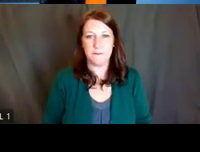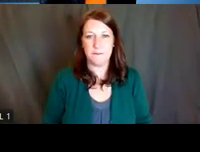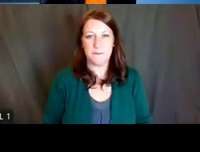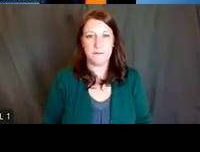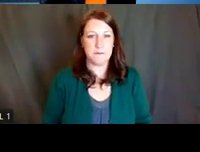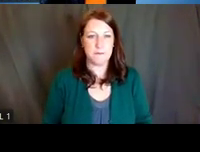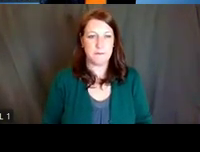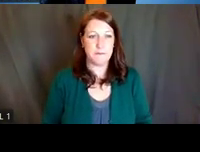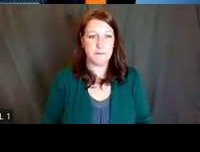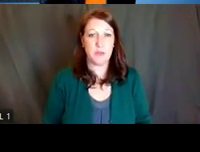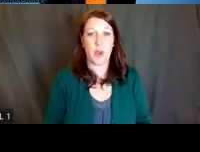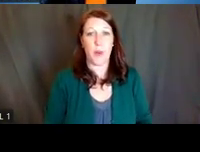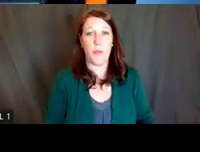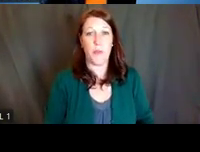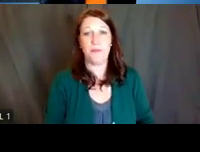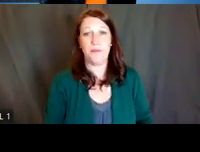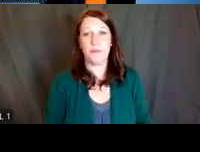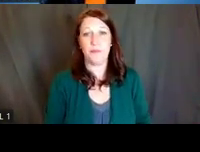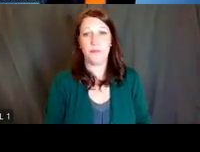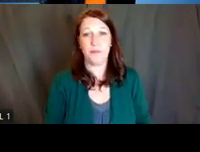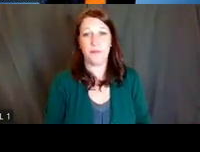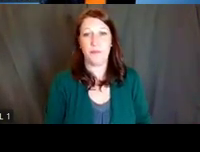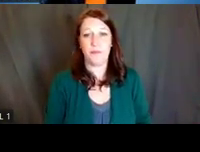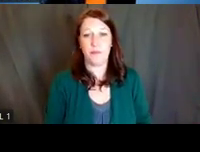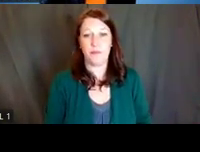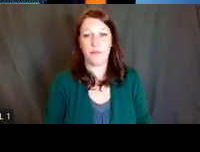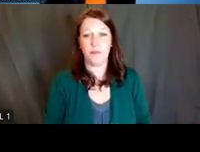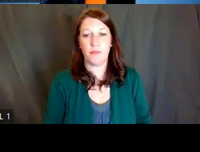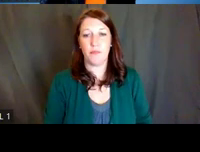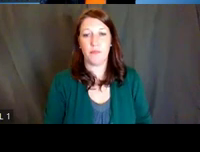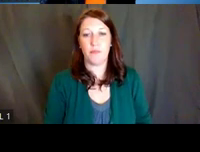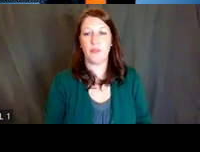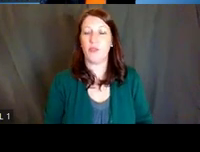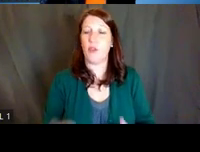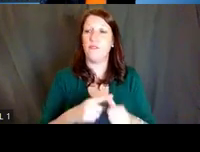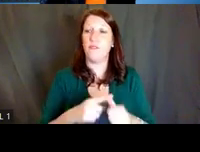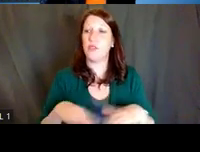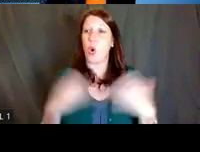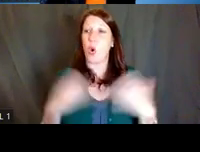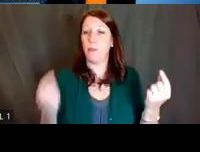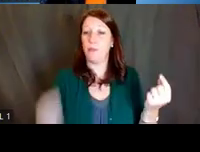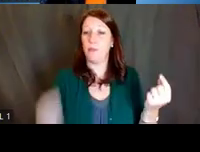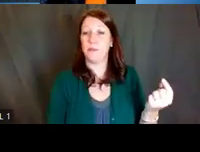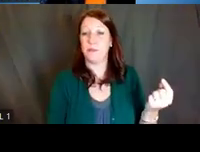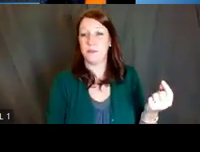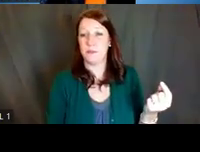So we're going to start off today's webinar with a session focused on essential information and tips on fellowships